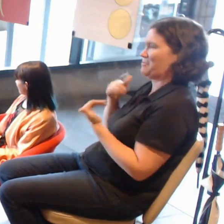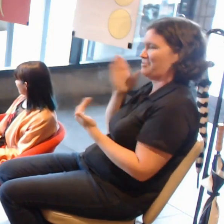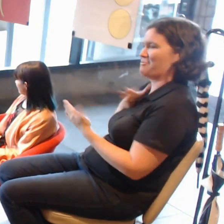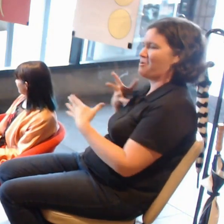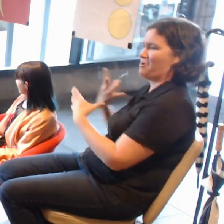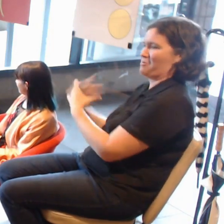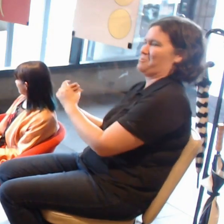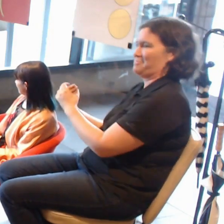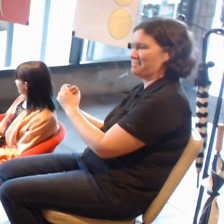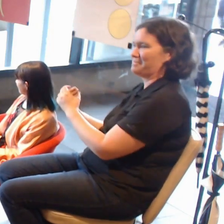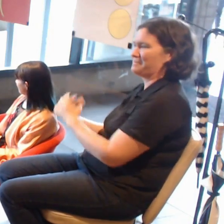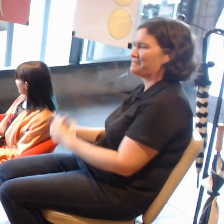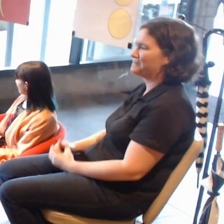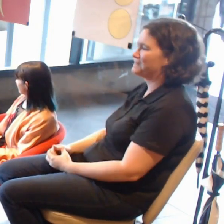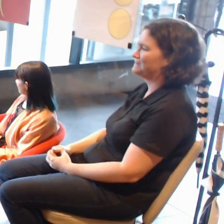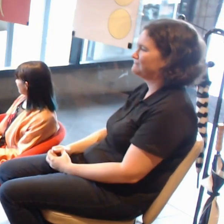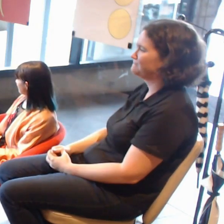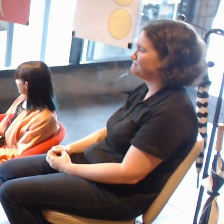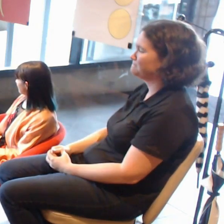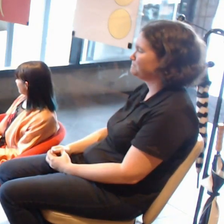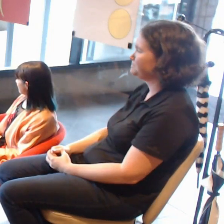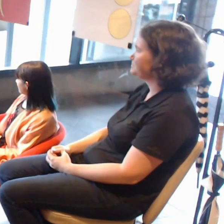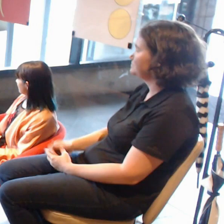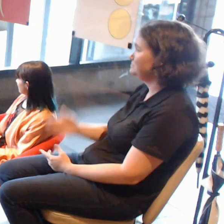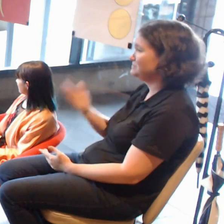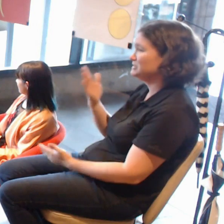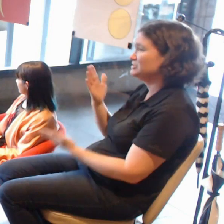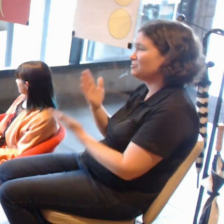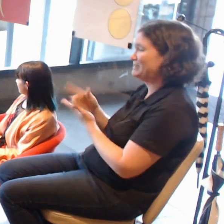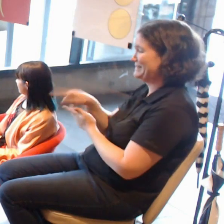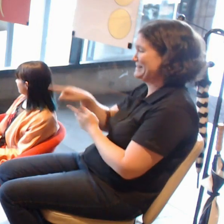So it was much more diverse in the public space.